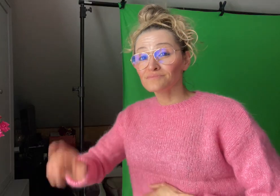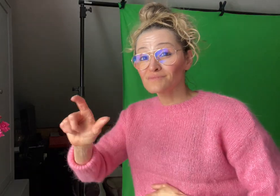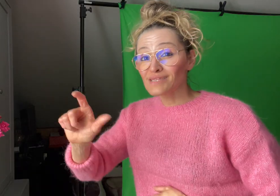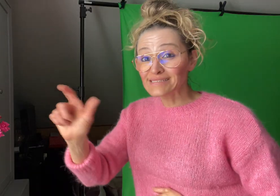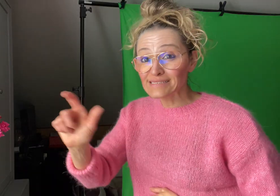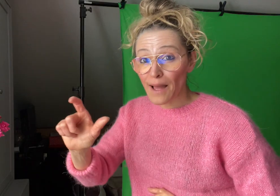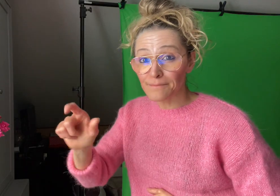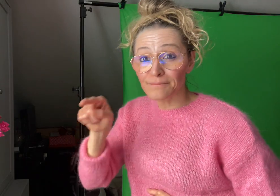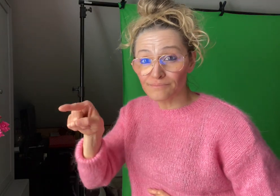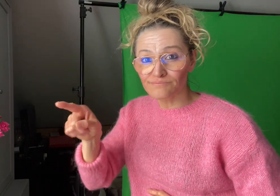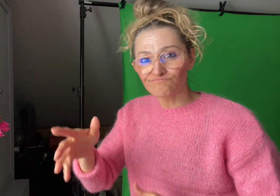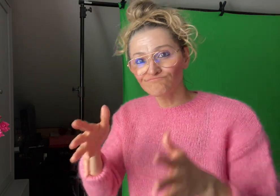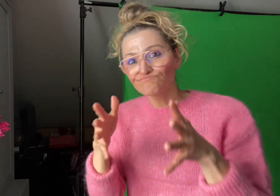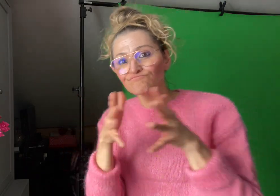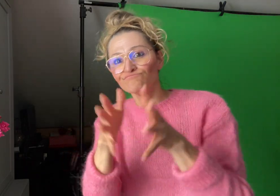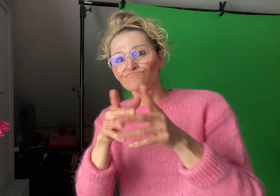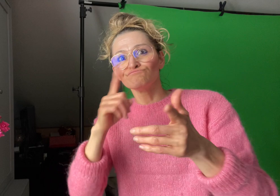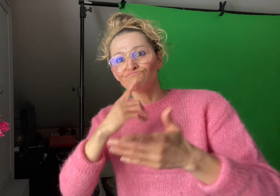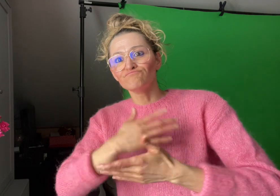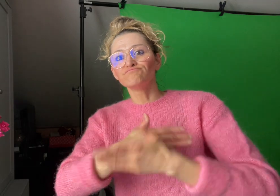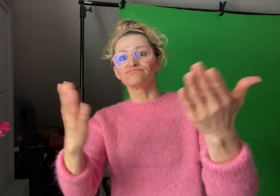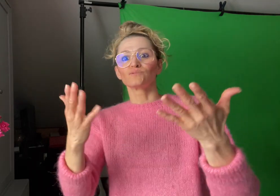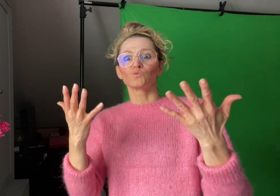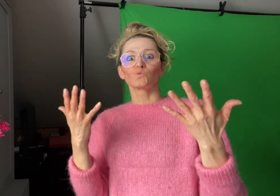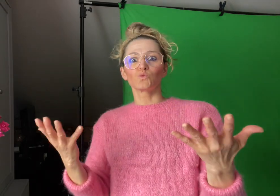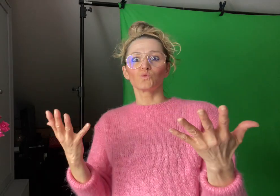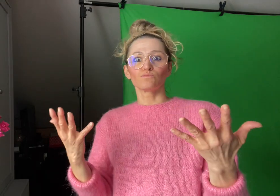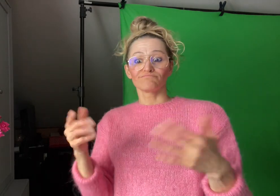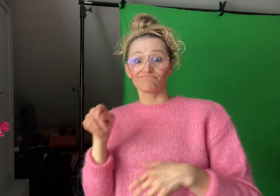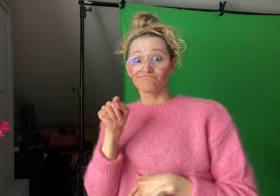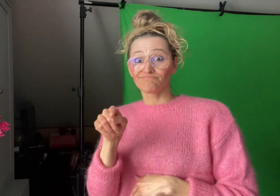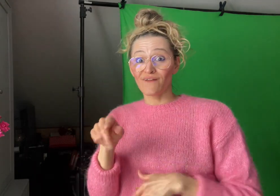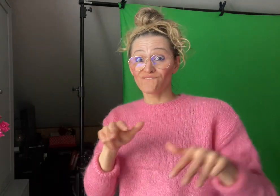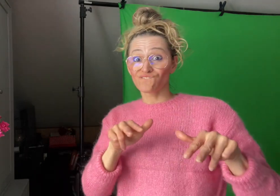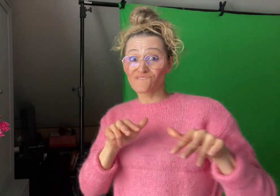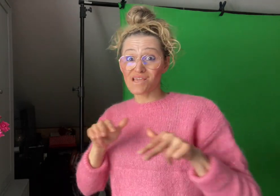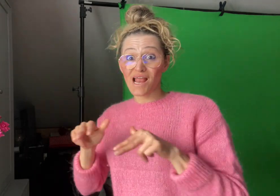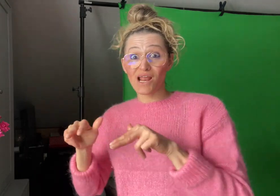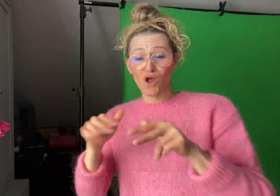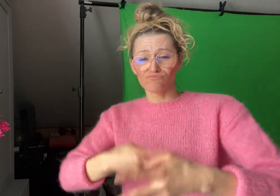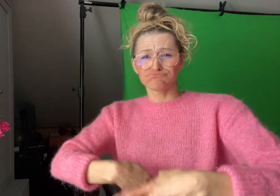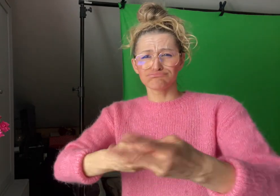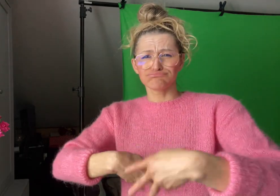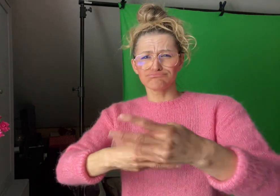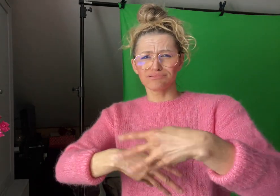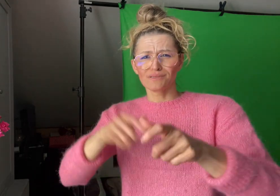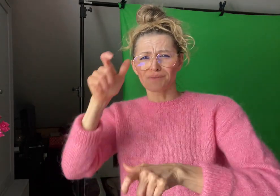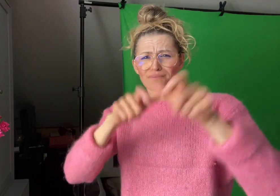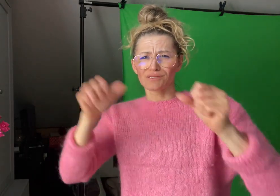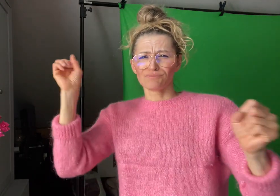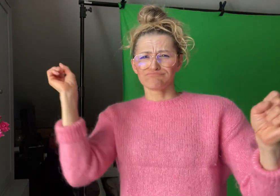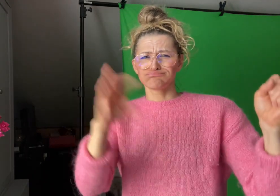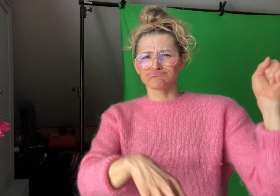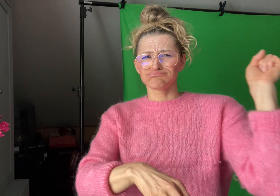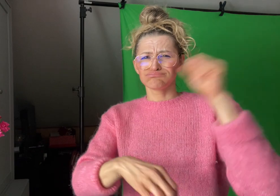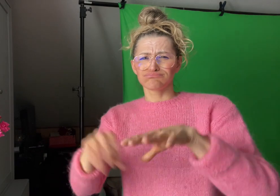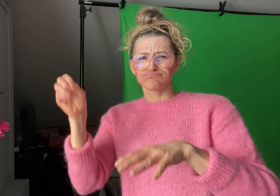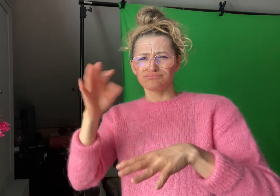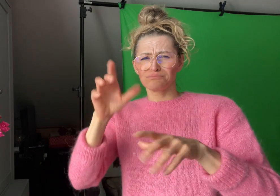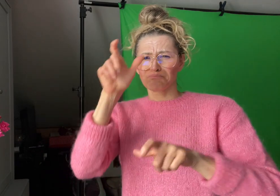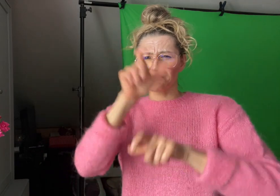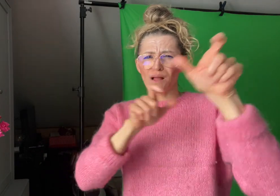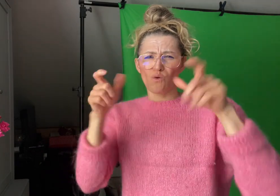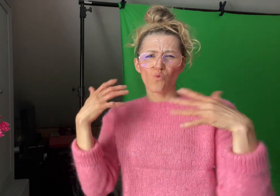During Instagram’s announcement, they said, “videos are a huge